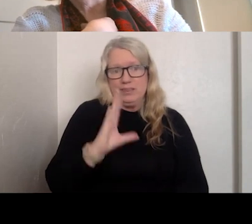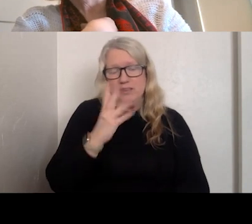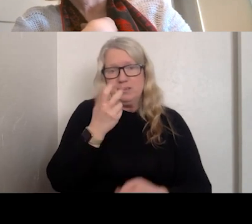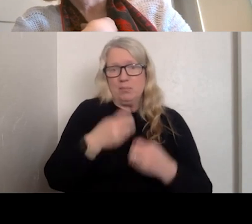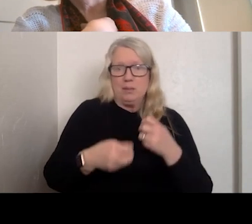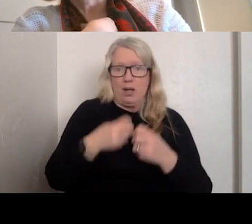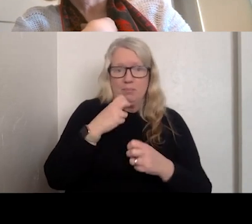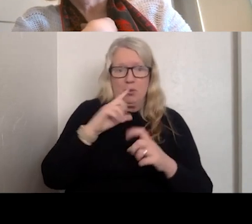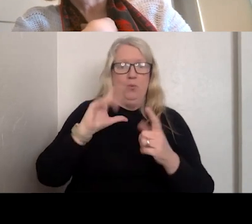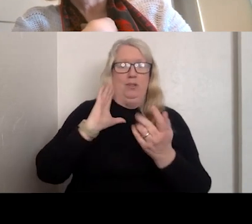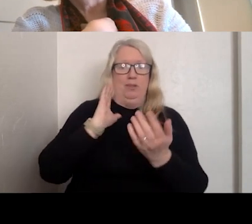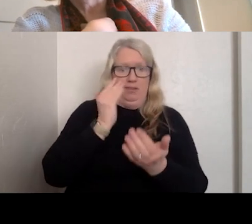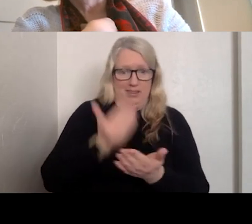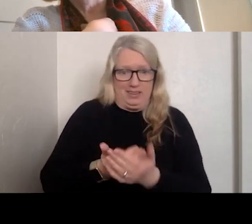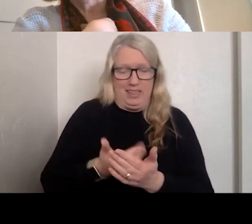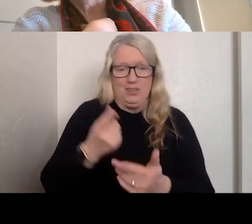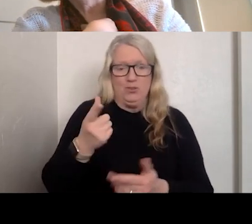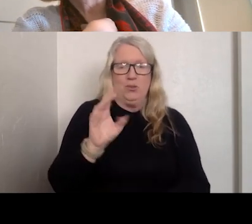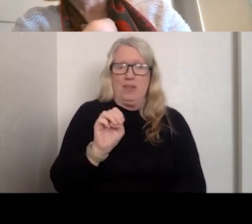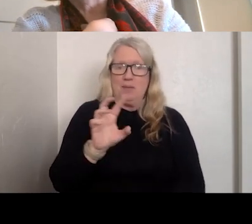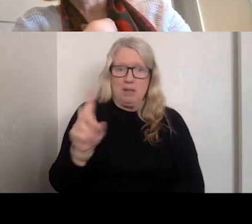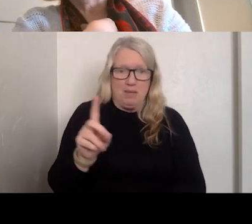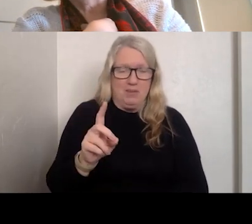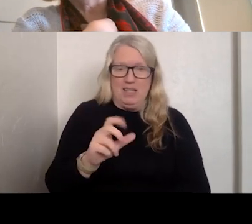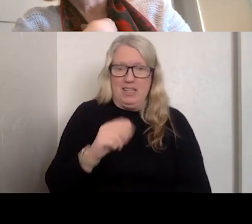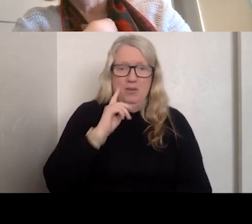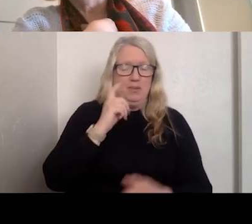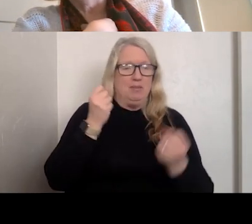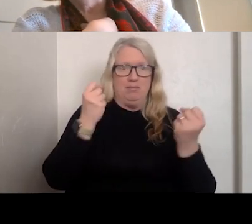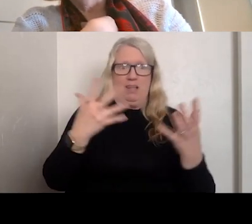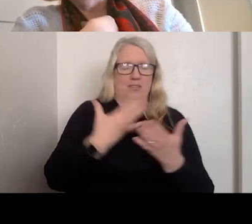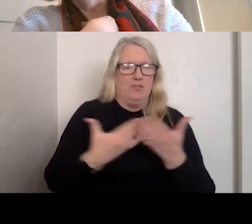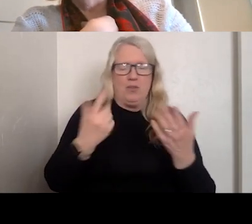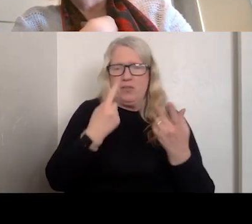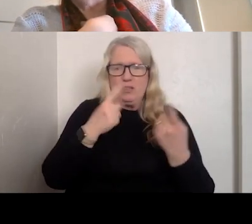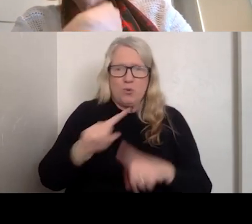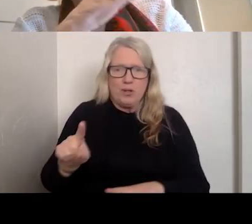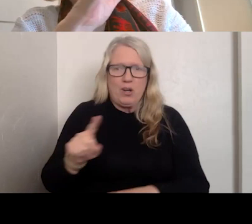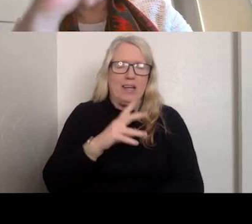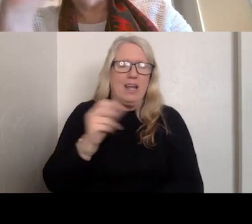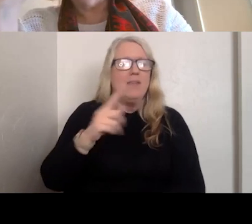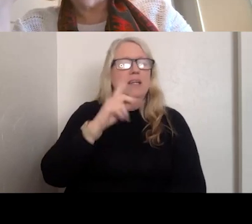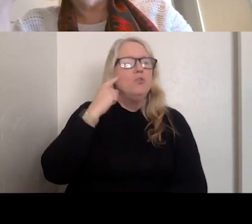YOU HAVE LOTS OF OTHER STUFF GOING ON AND YOU THINK HAVE YOU THE